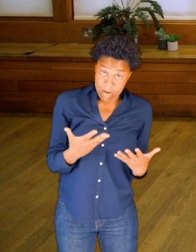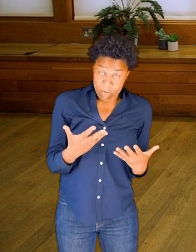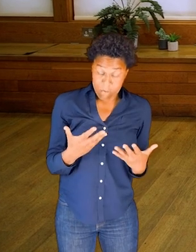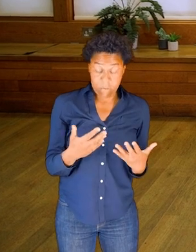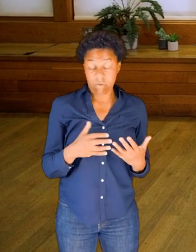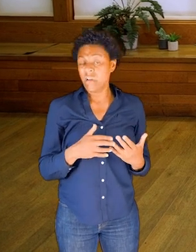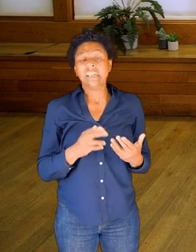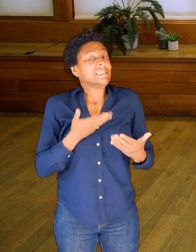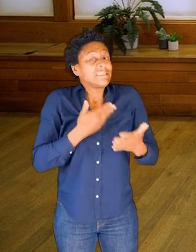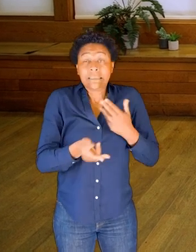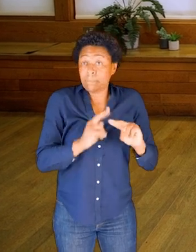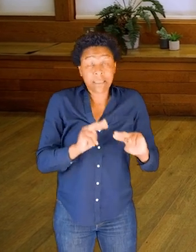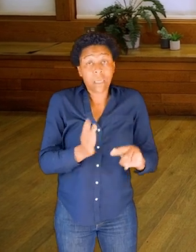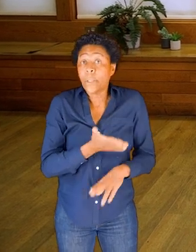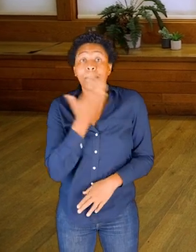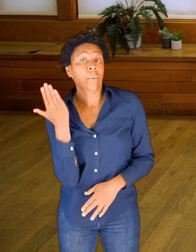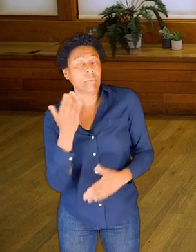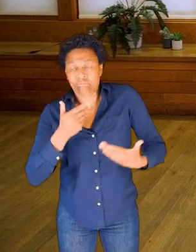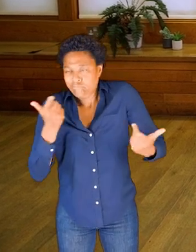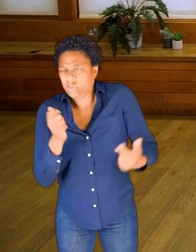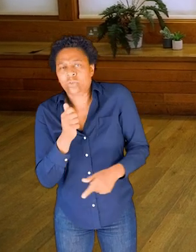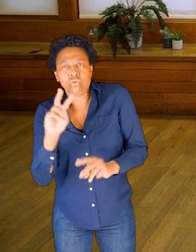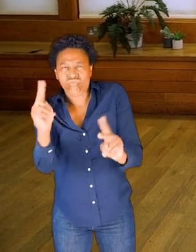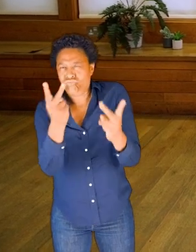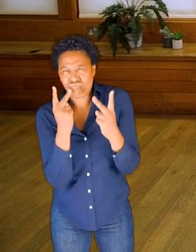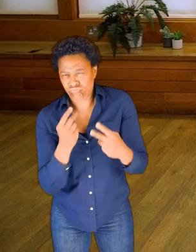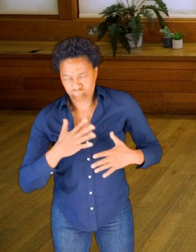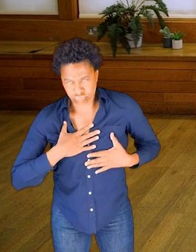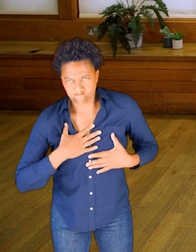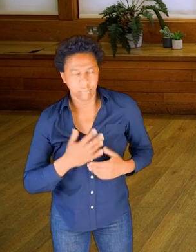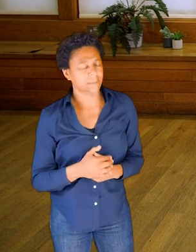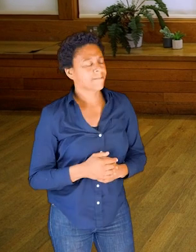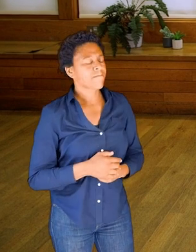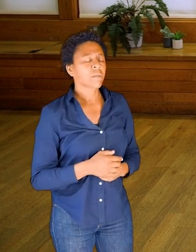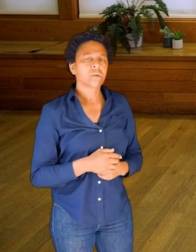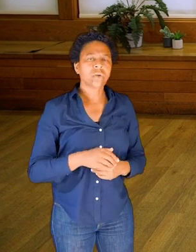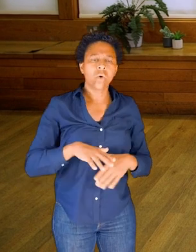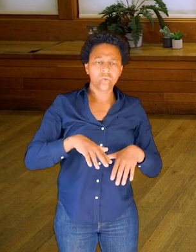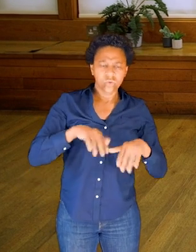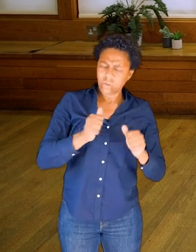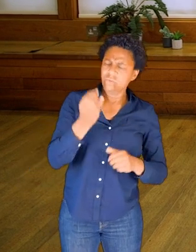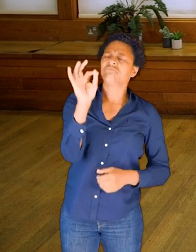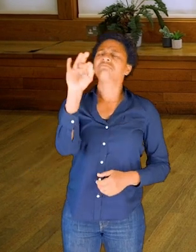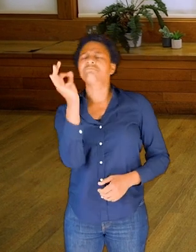if you don't have your own stick, follow along with my stick. So just take a moment to get to know your stick.